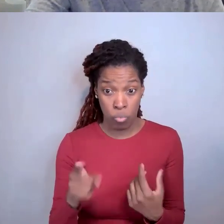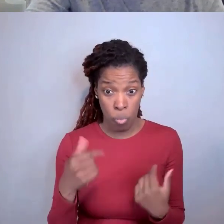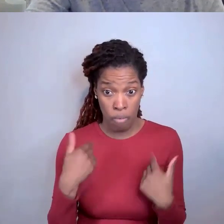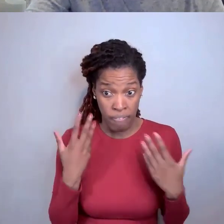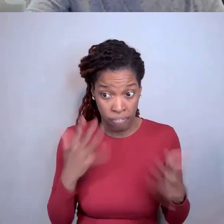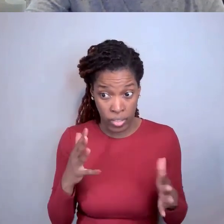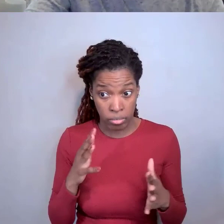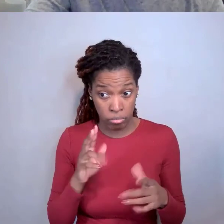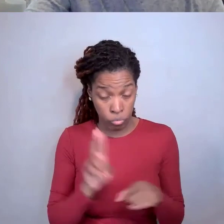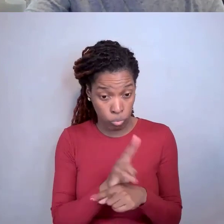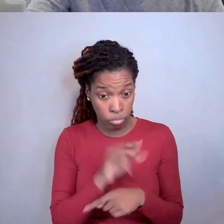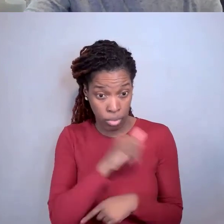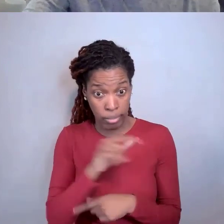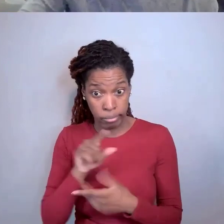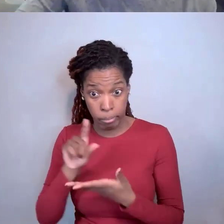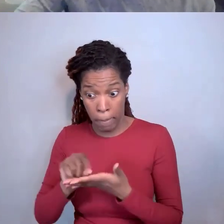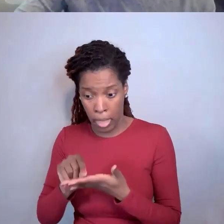That would be a sufficient description for us.